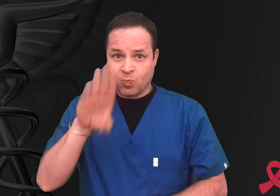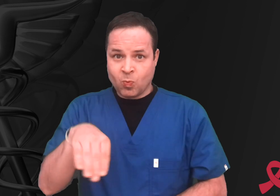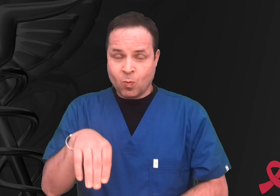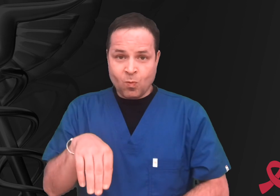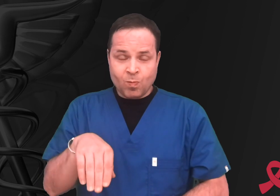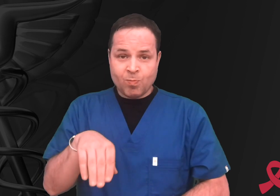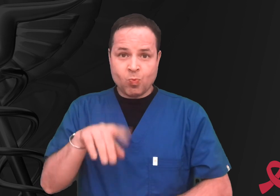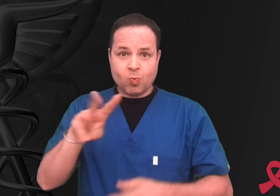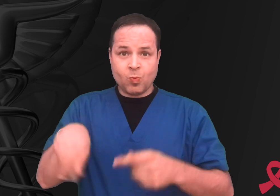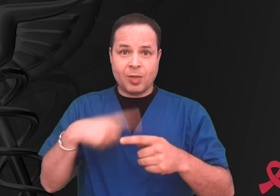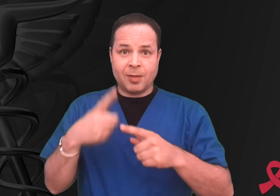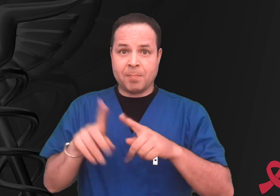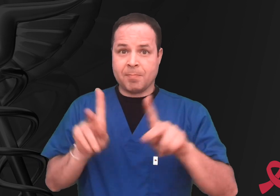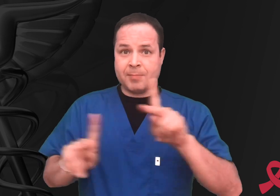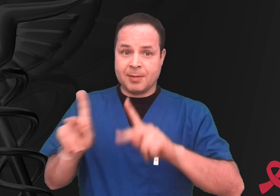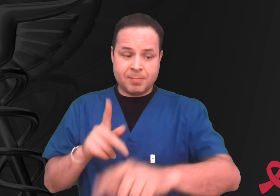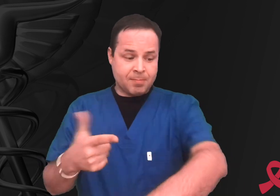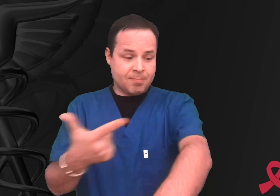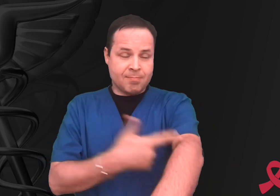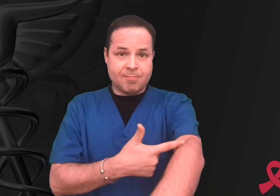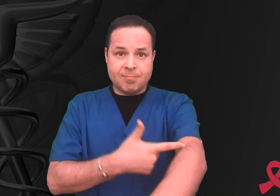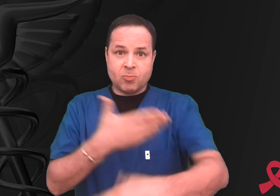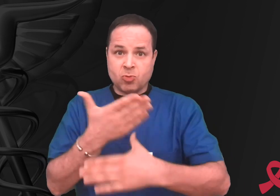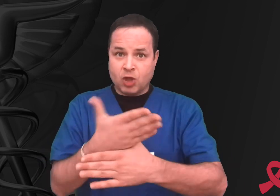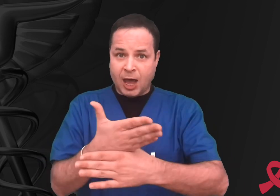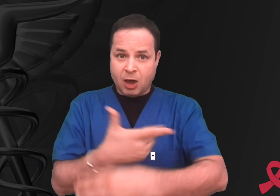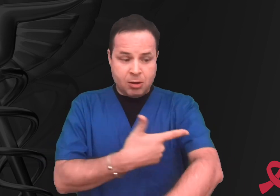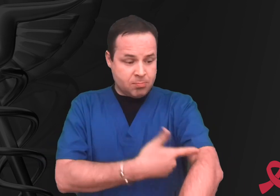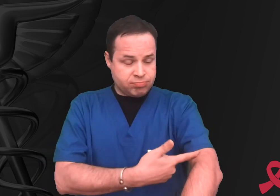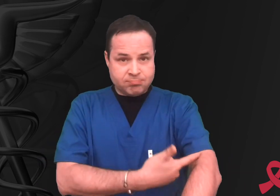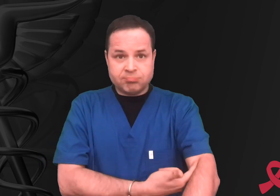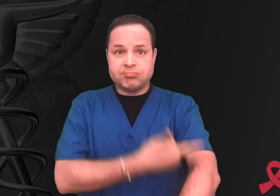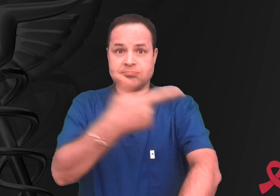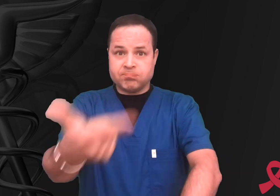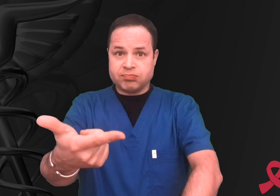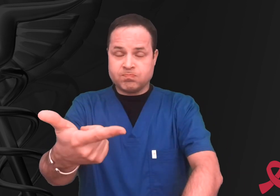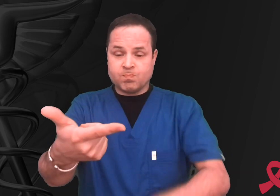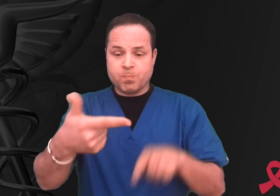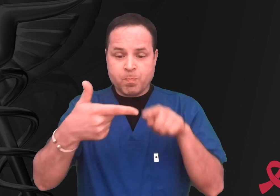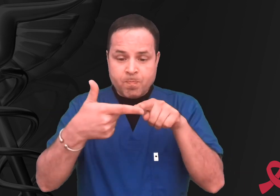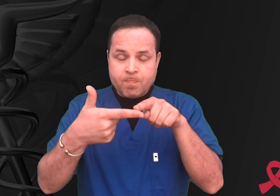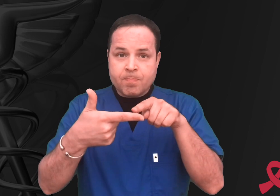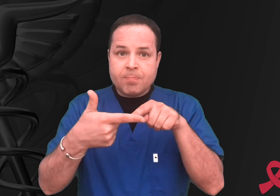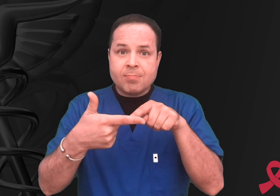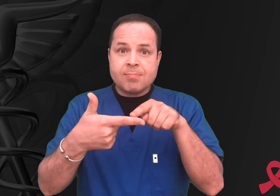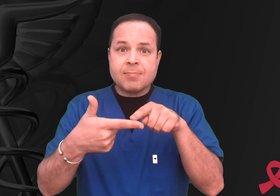When a needle is shared, HIV in the syringe